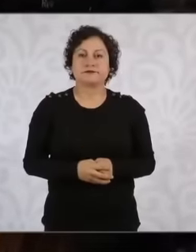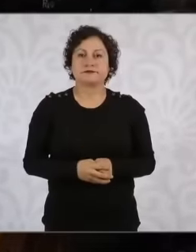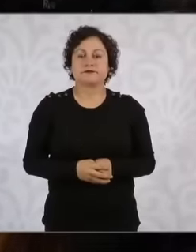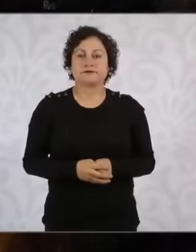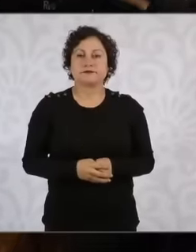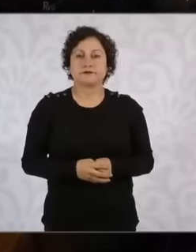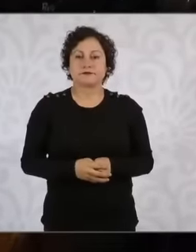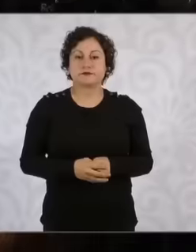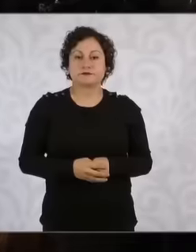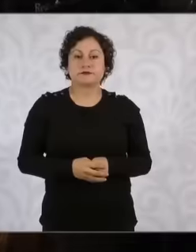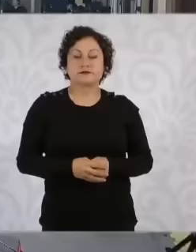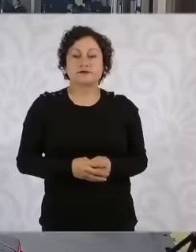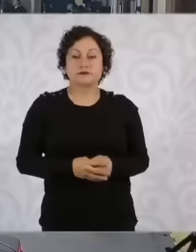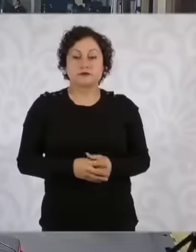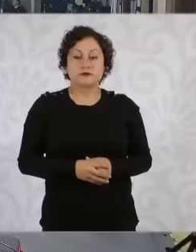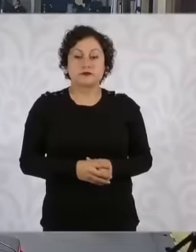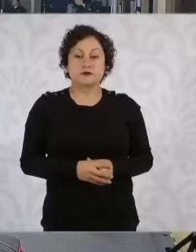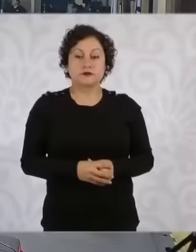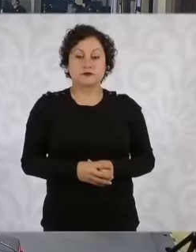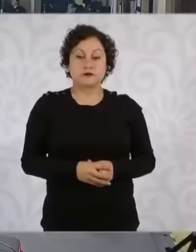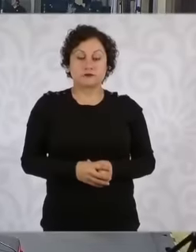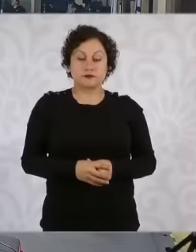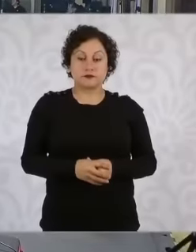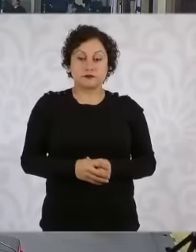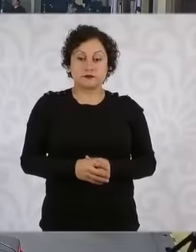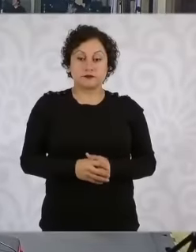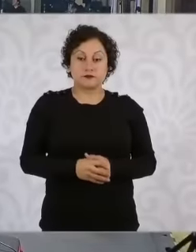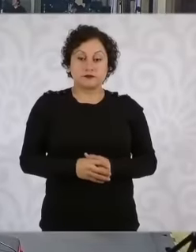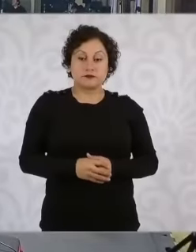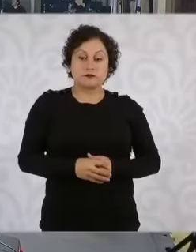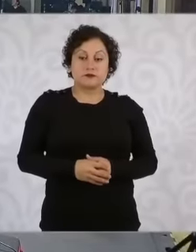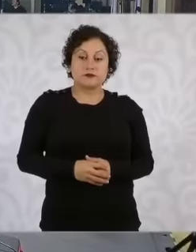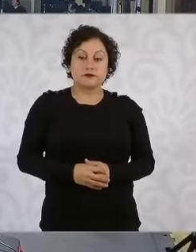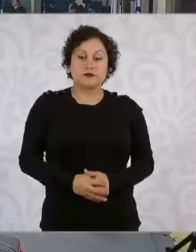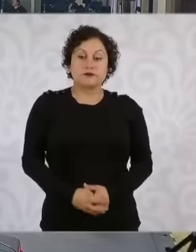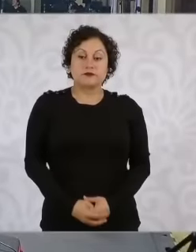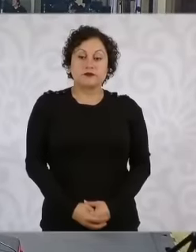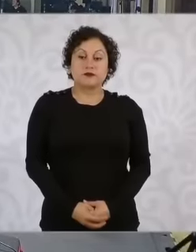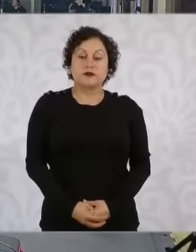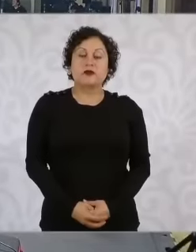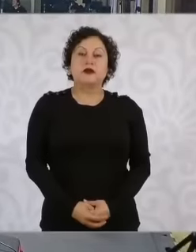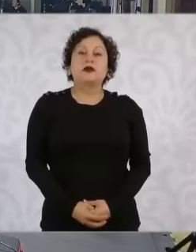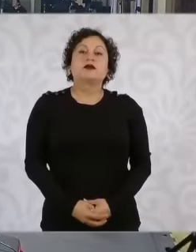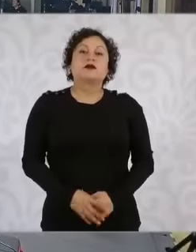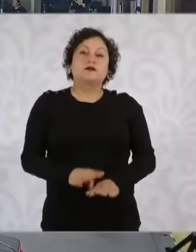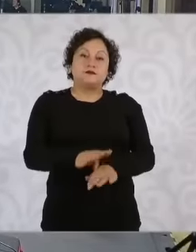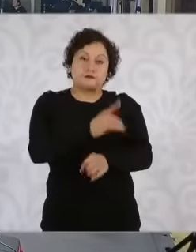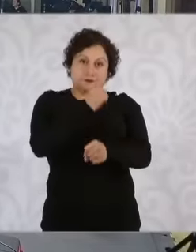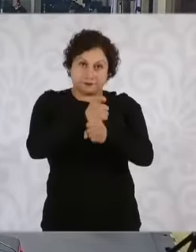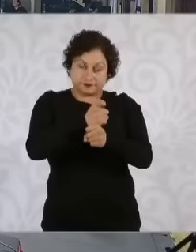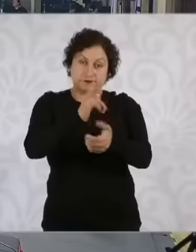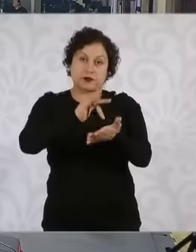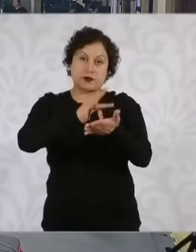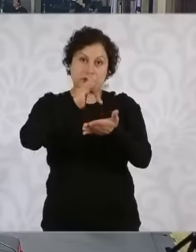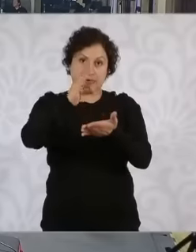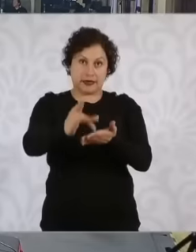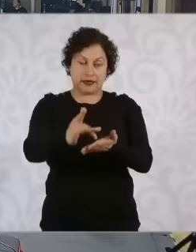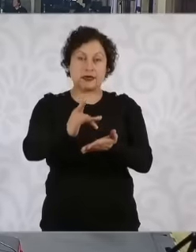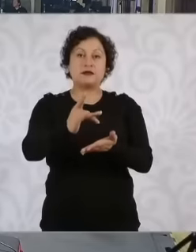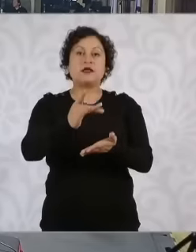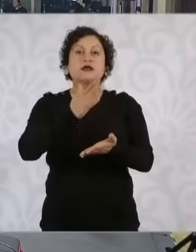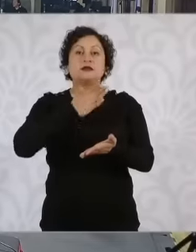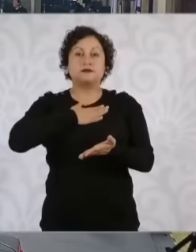go ahead first of all Thank you very much president for the opportunity to ask today